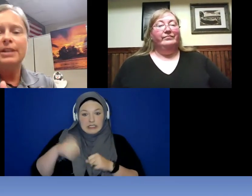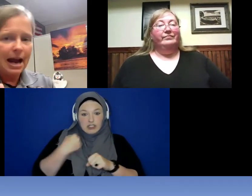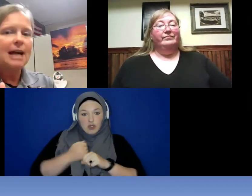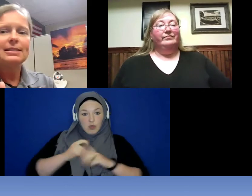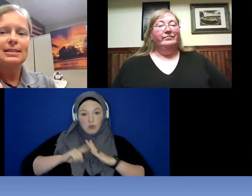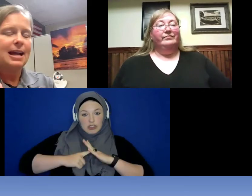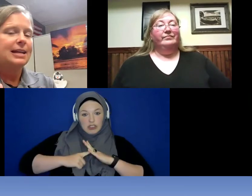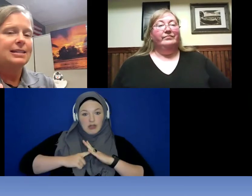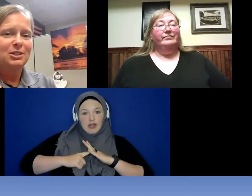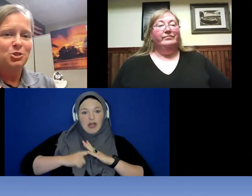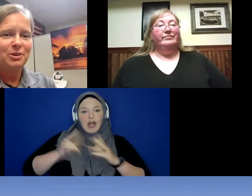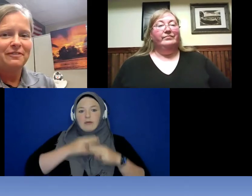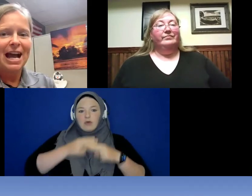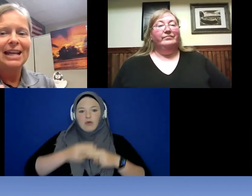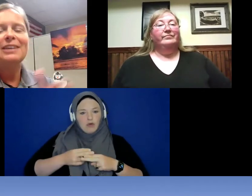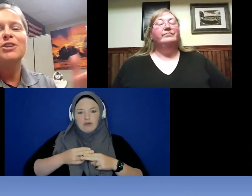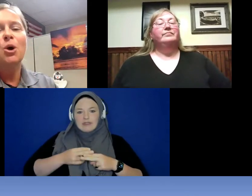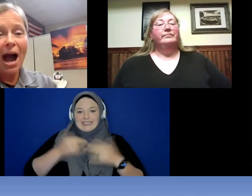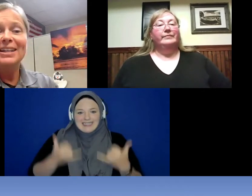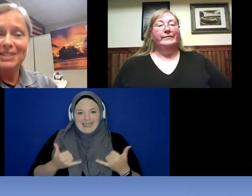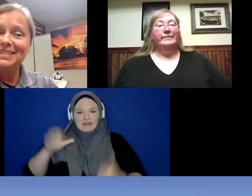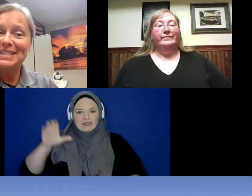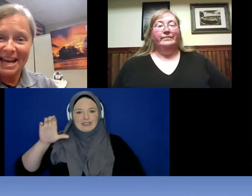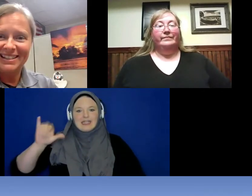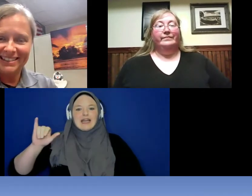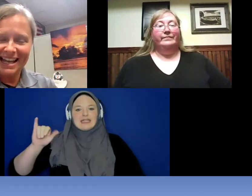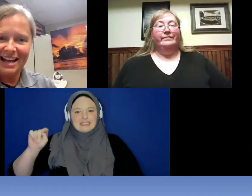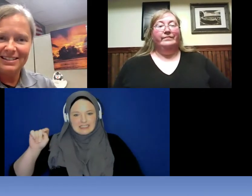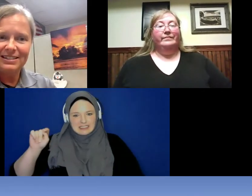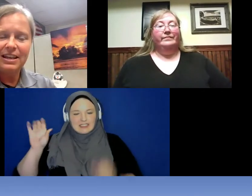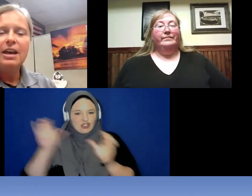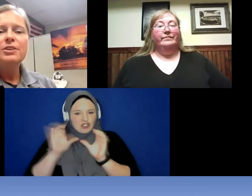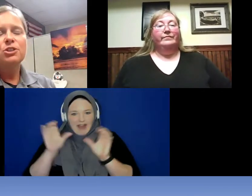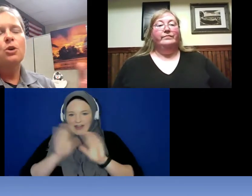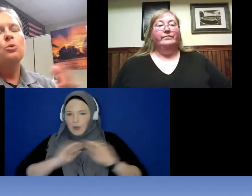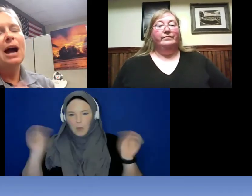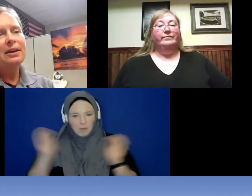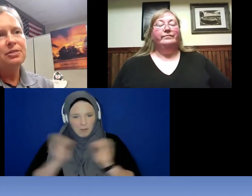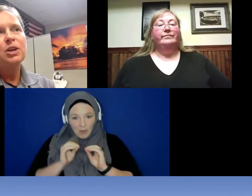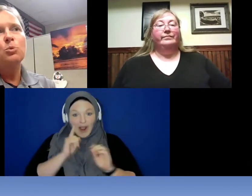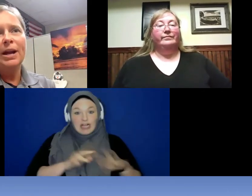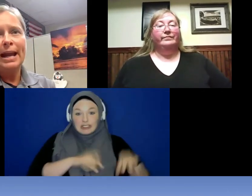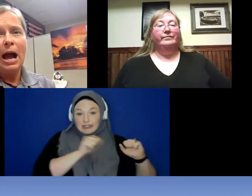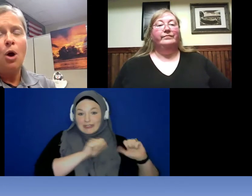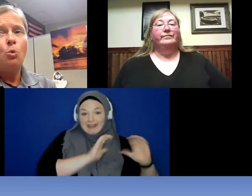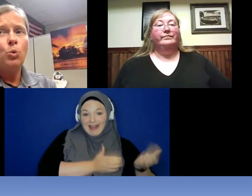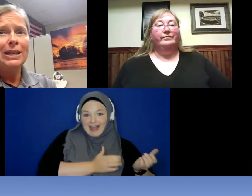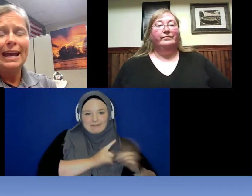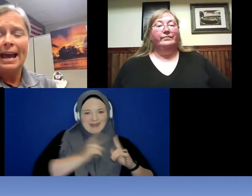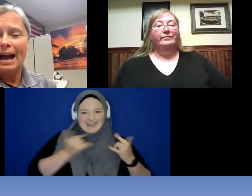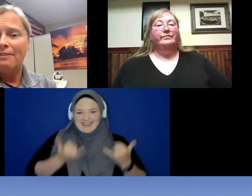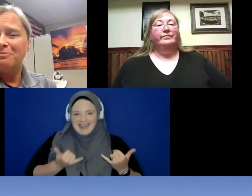not CIT certified even though I did take a class. So I think right now we have